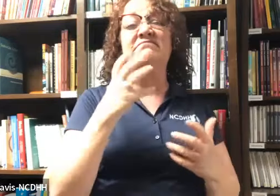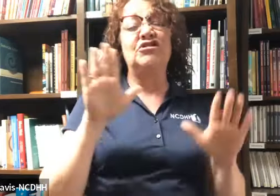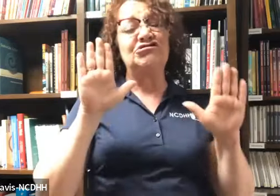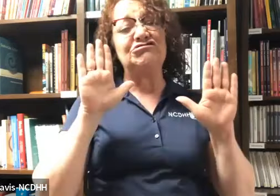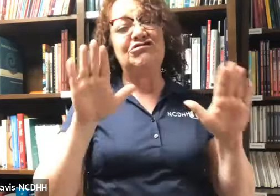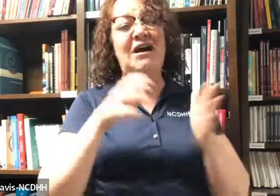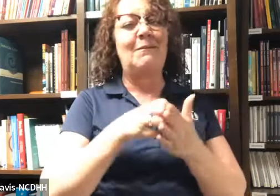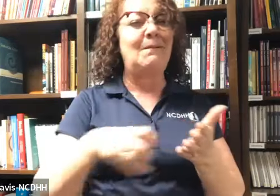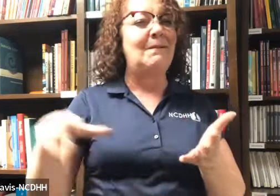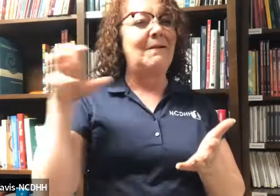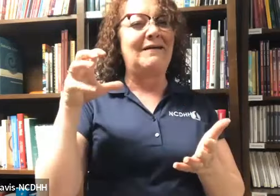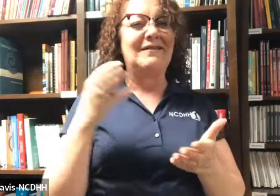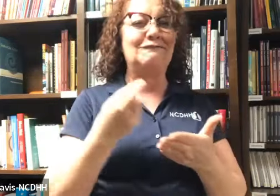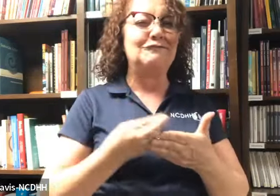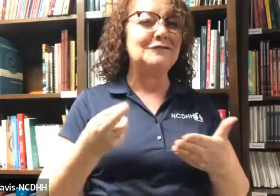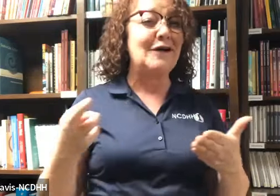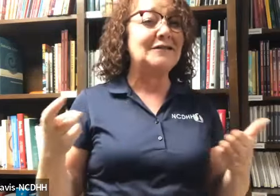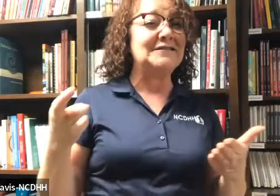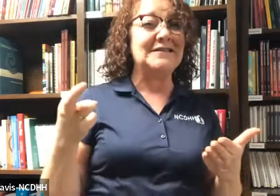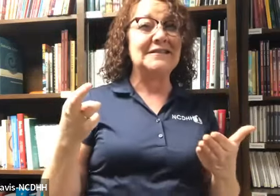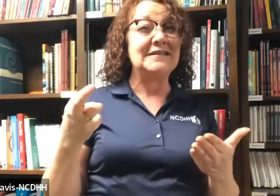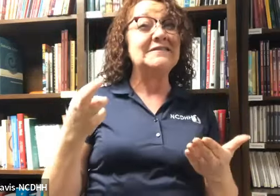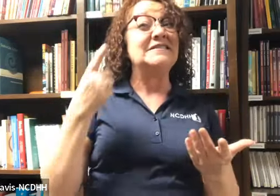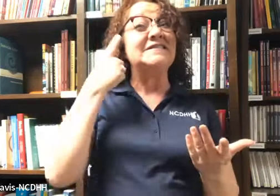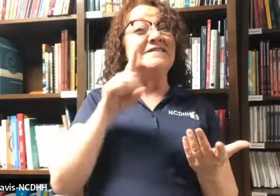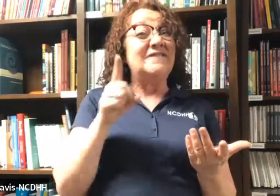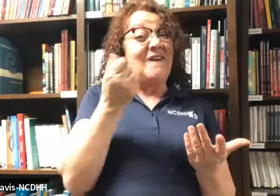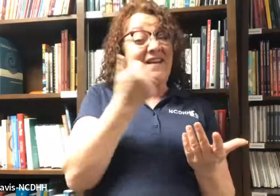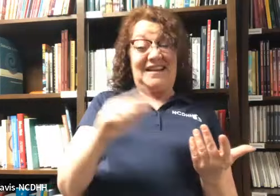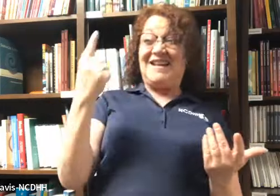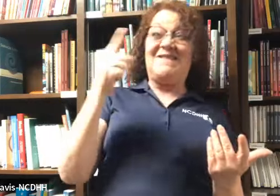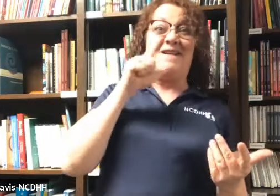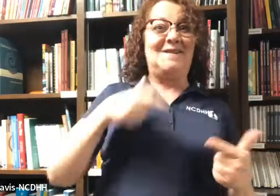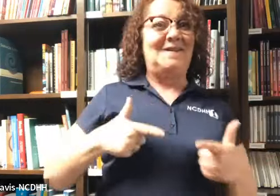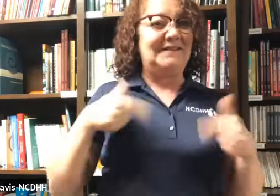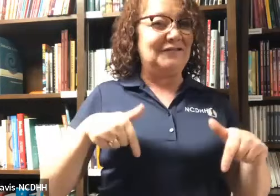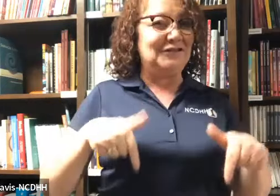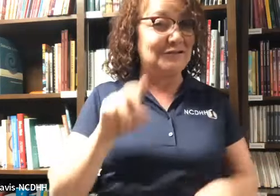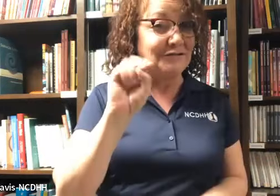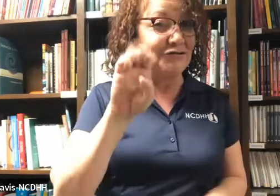All of these items are have a wealth of information and resources for anyone